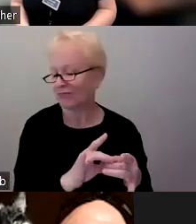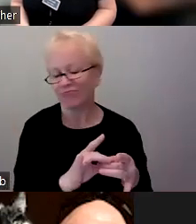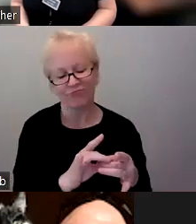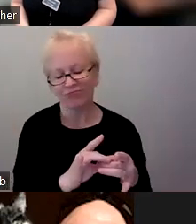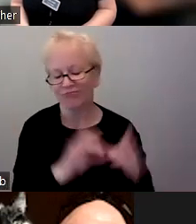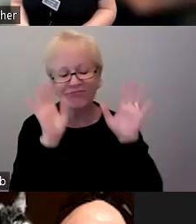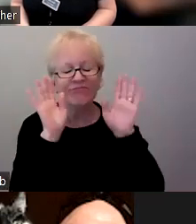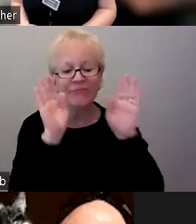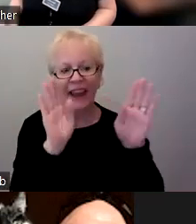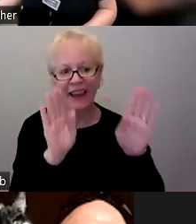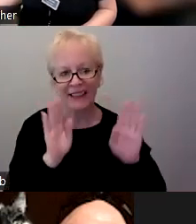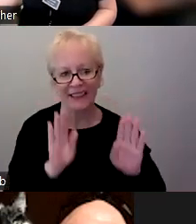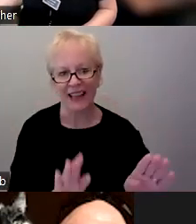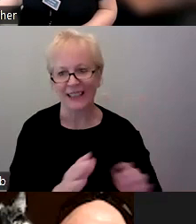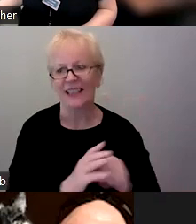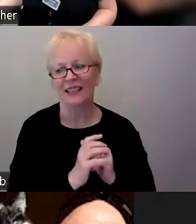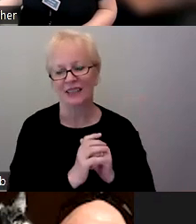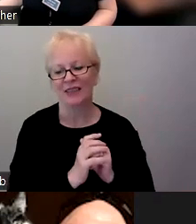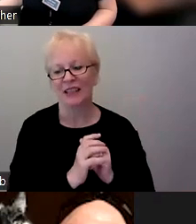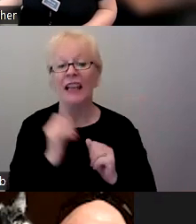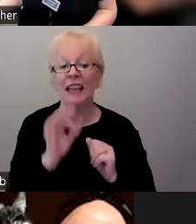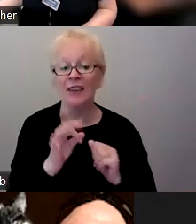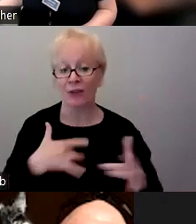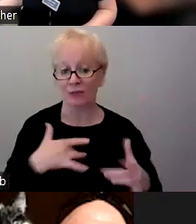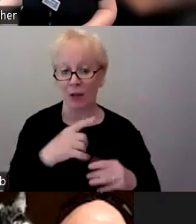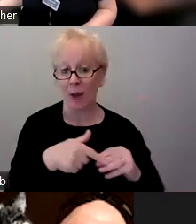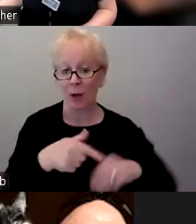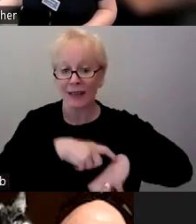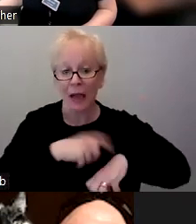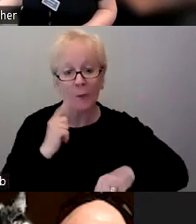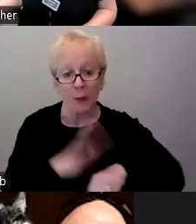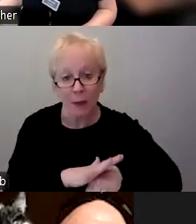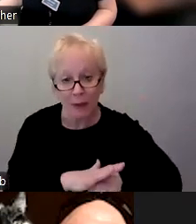So yeah, if you're worried about the time commitment, the time commitment is based upon